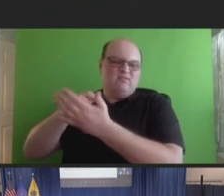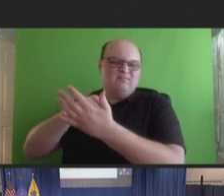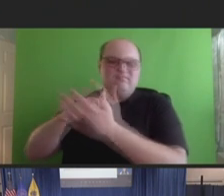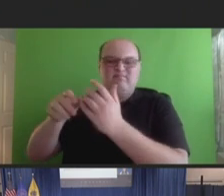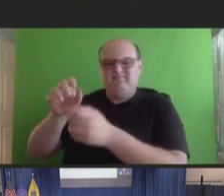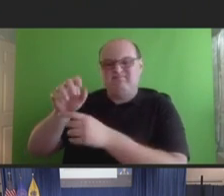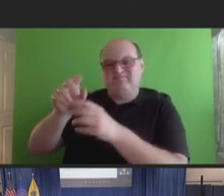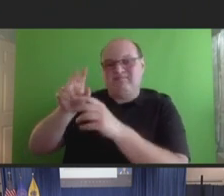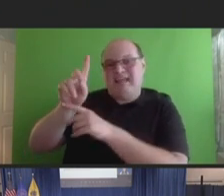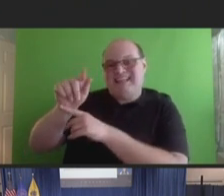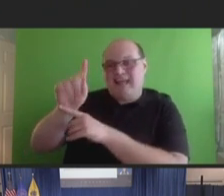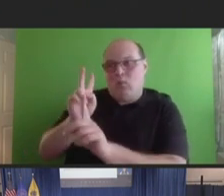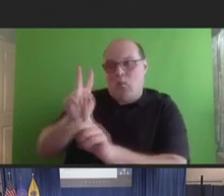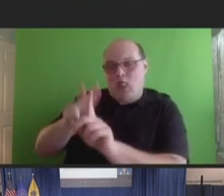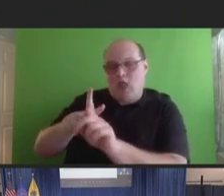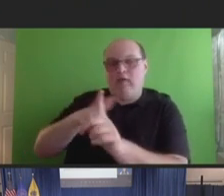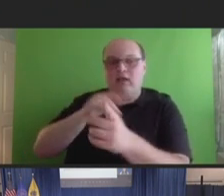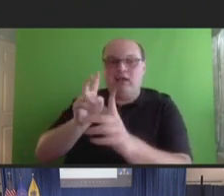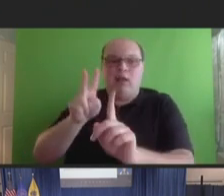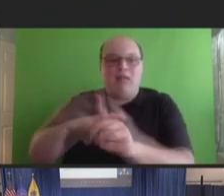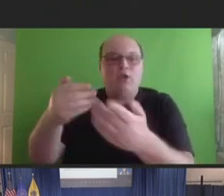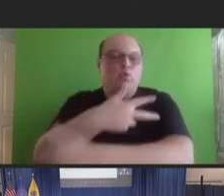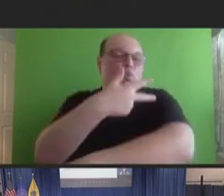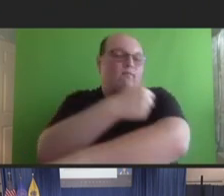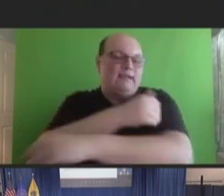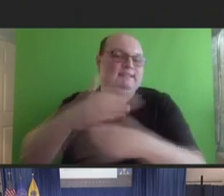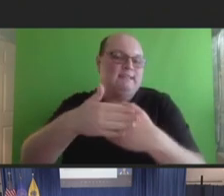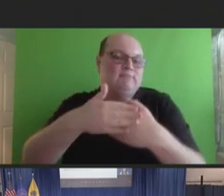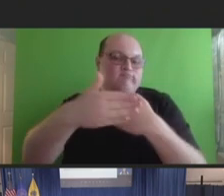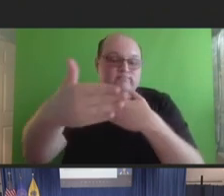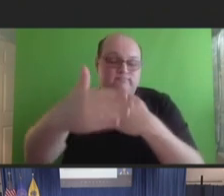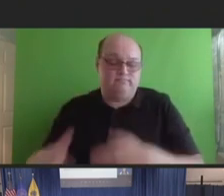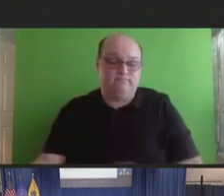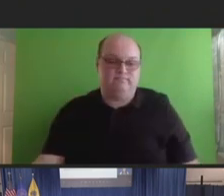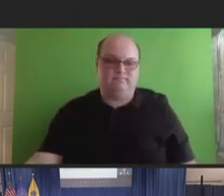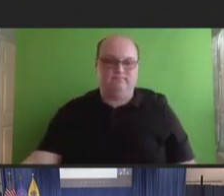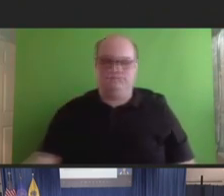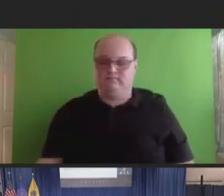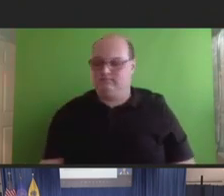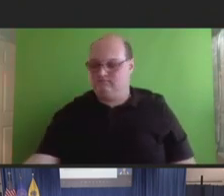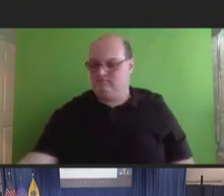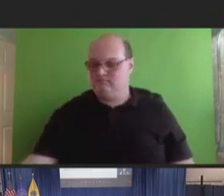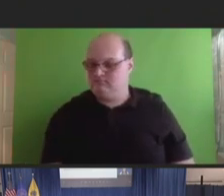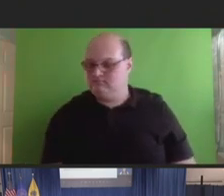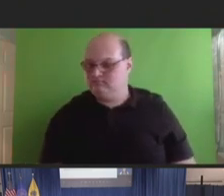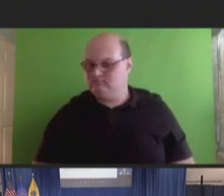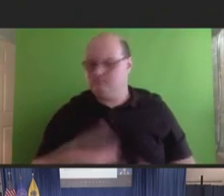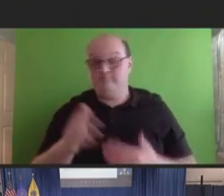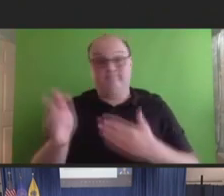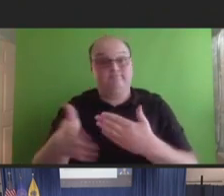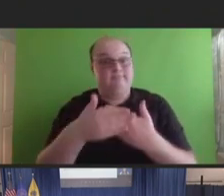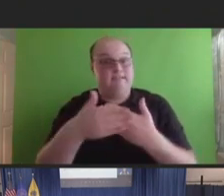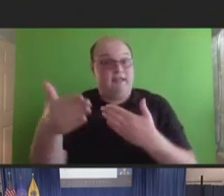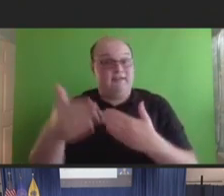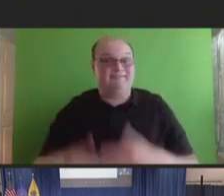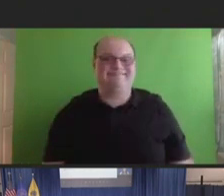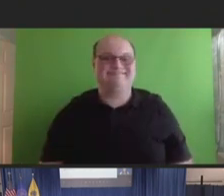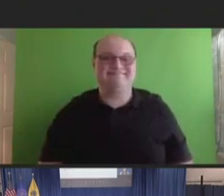new vaccines that are in the pipeline. Next slide.